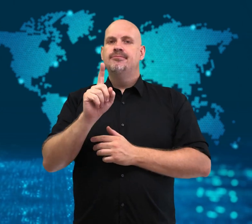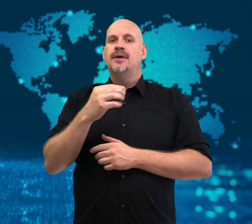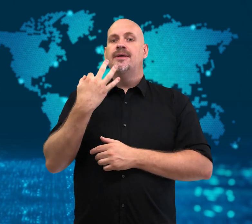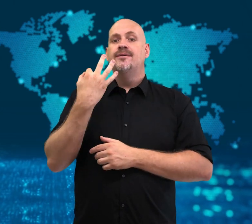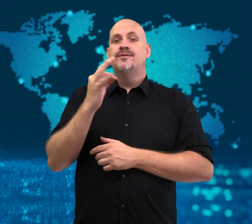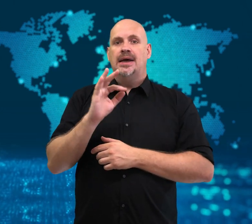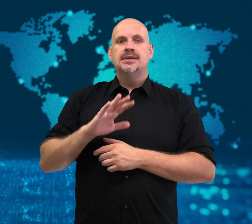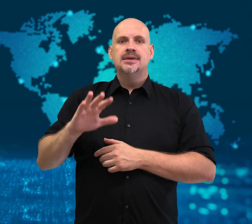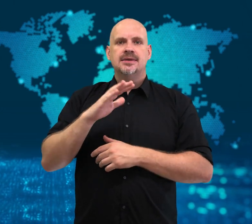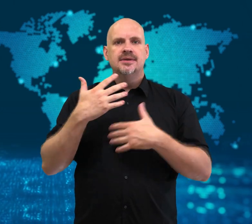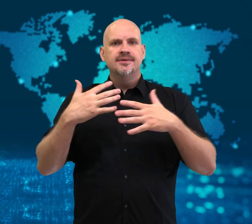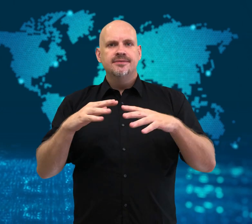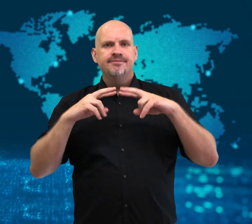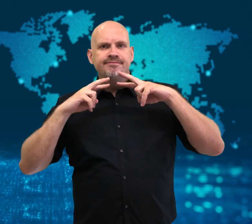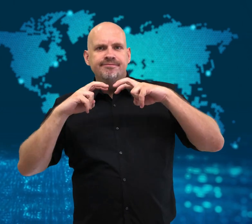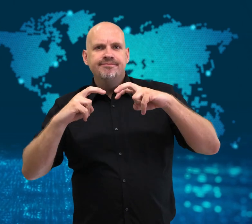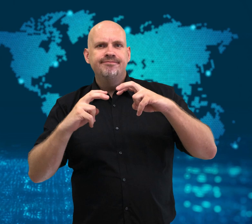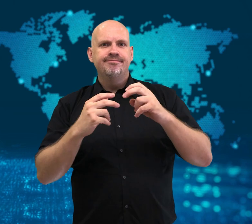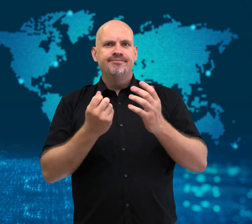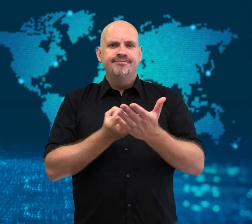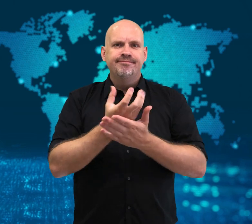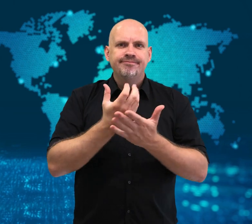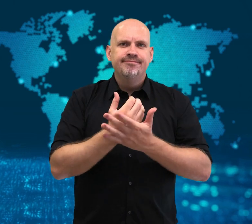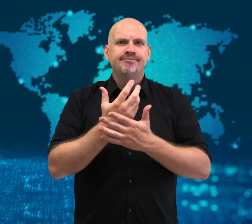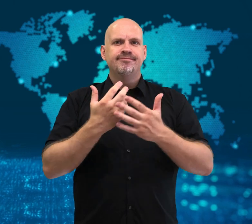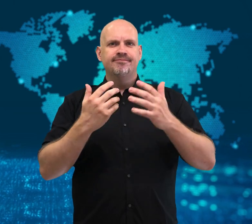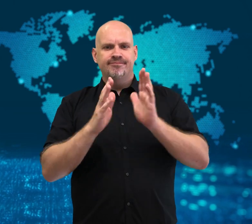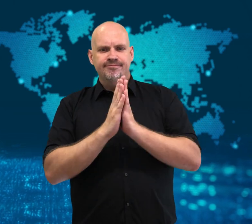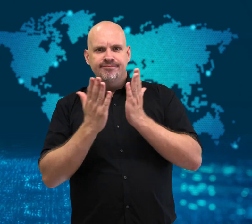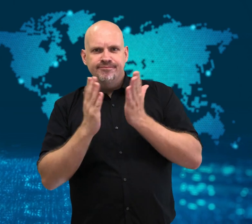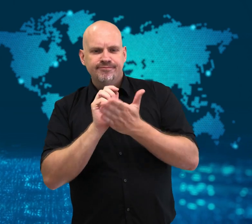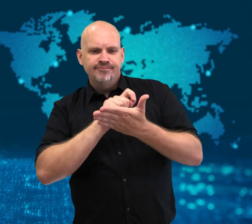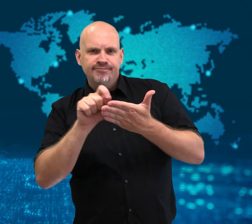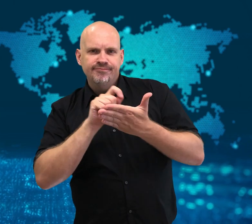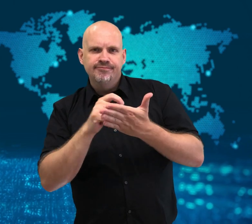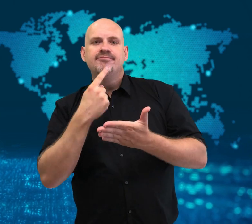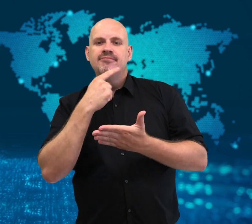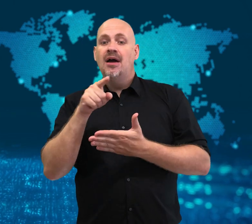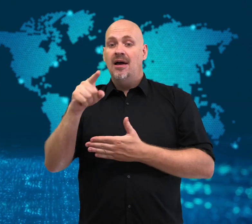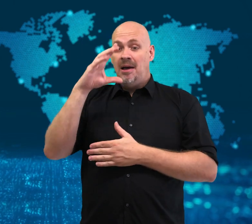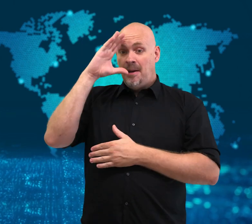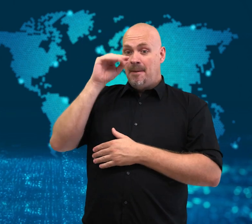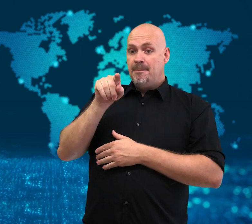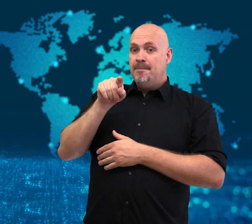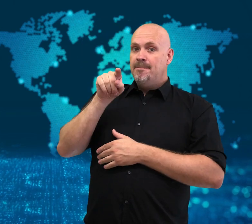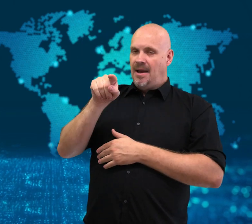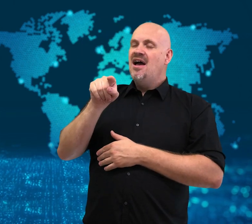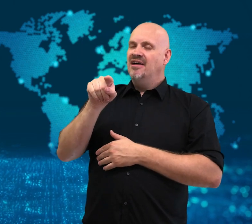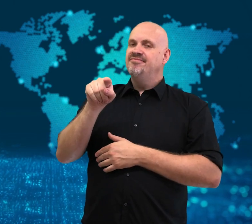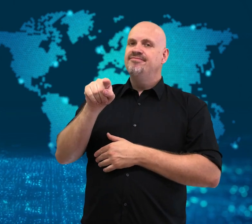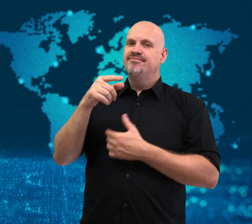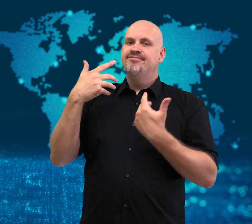The police detained the 28-year-old man who slapped Macron